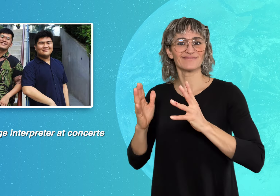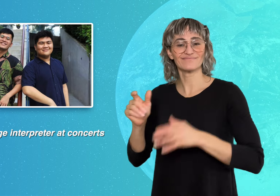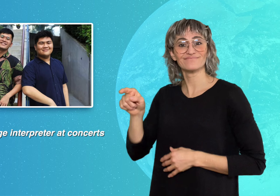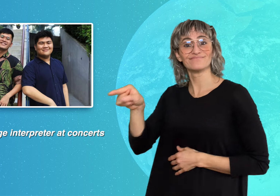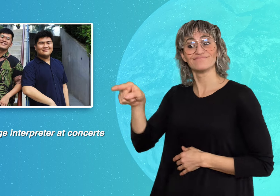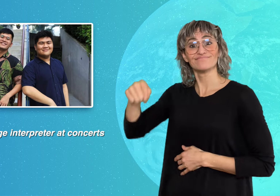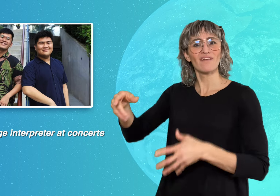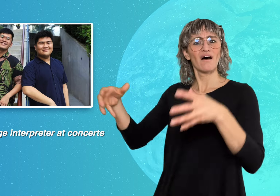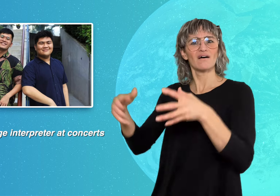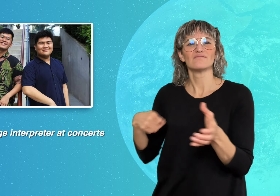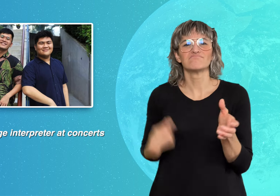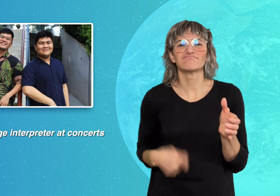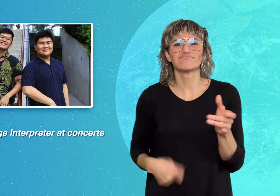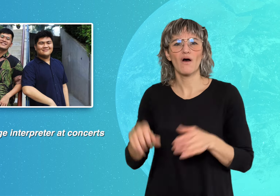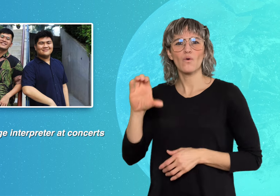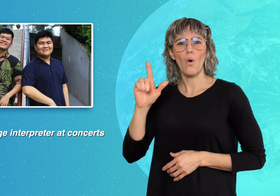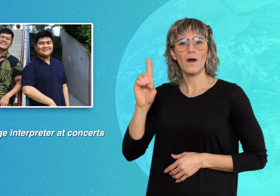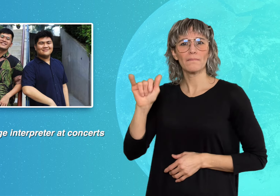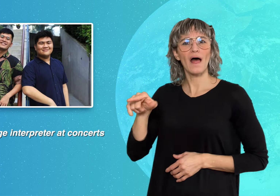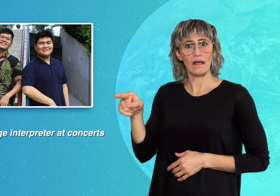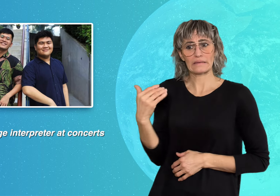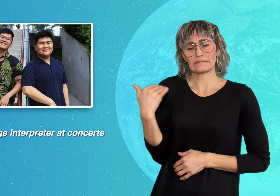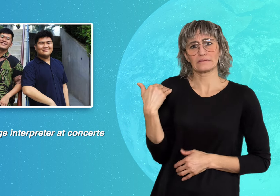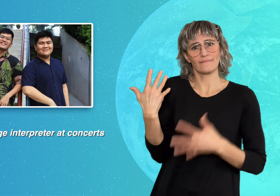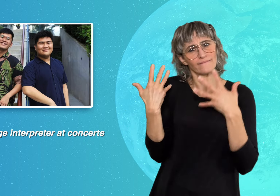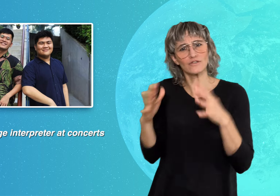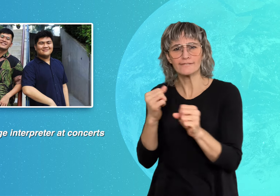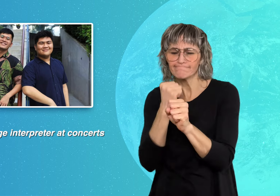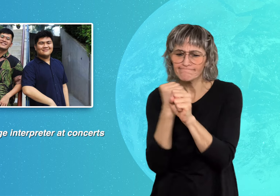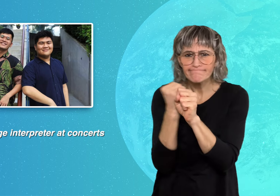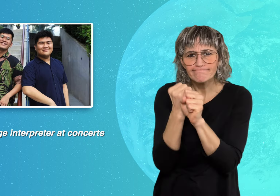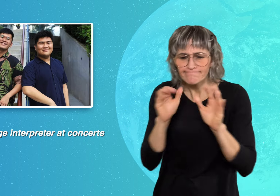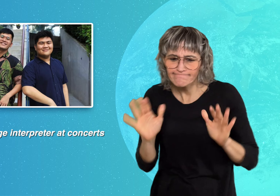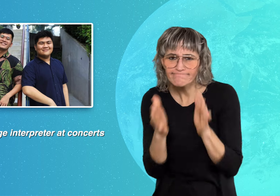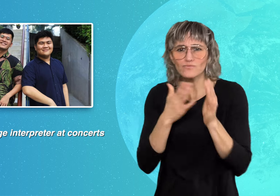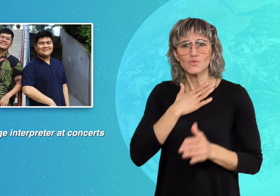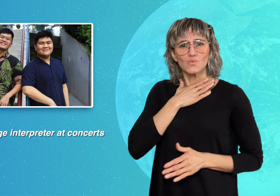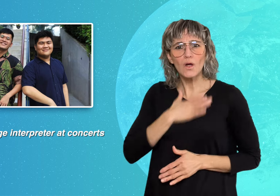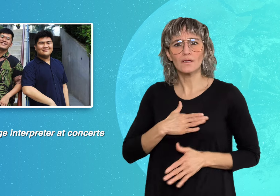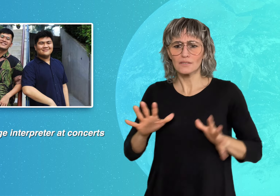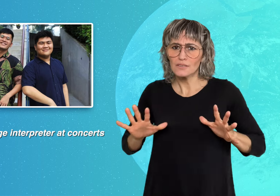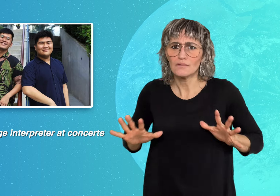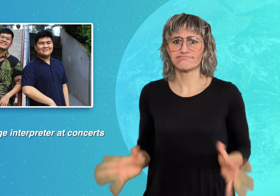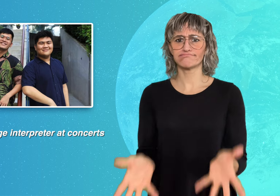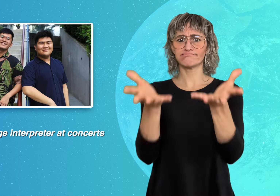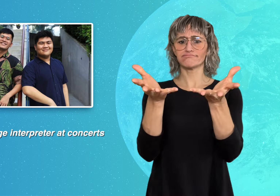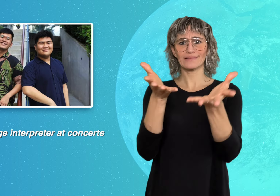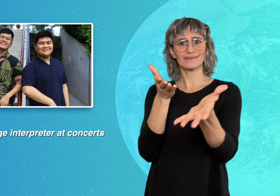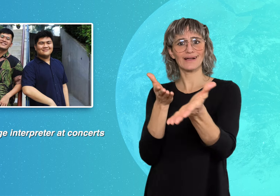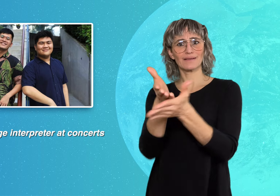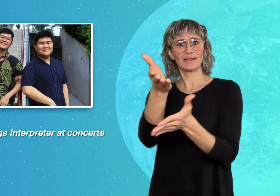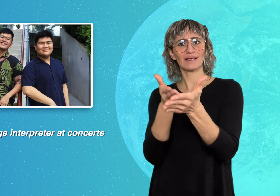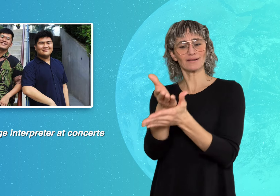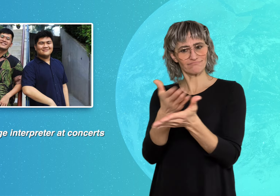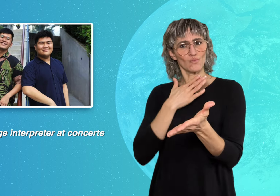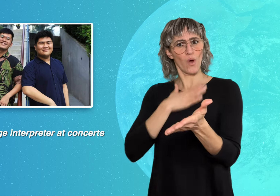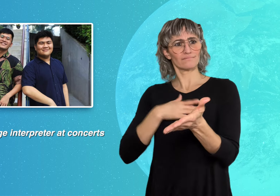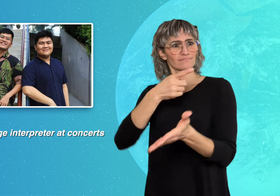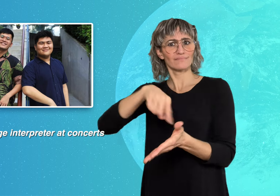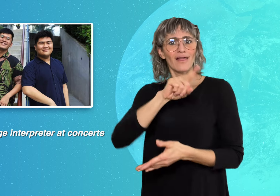worked towards enhancing accessibility for Deaf people by trialing